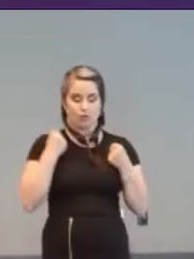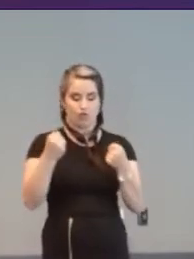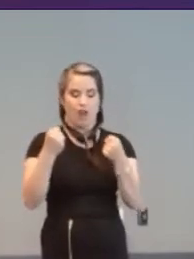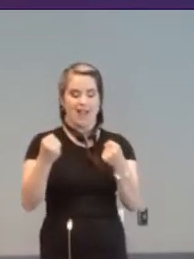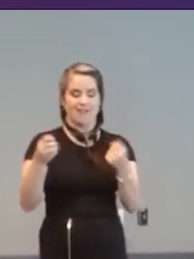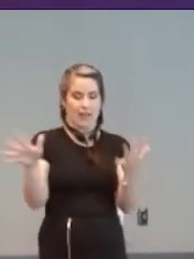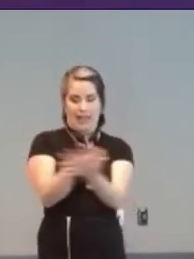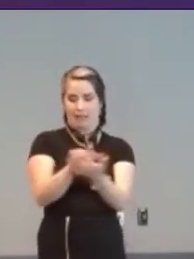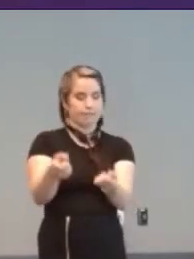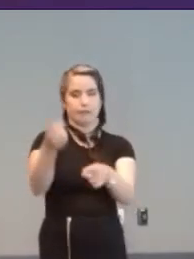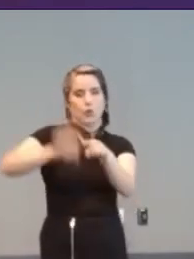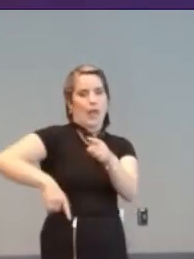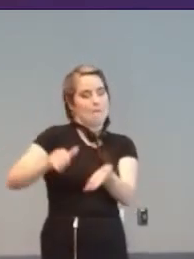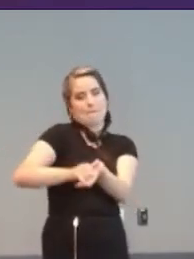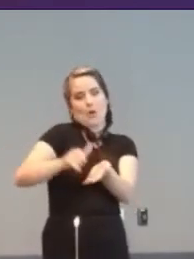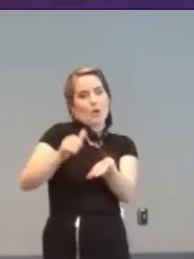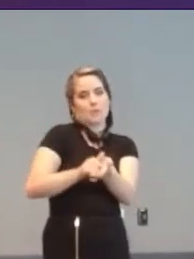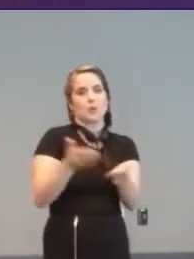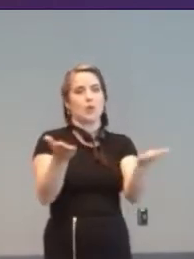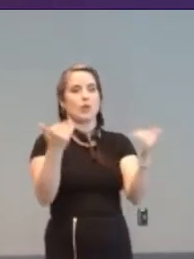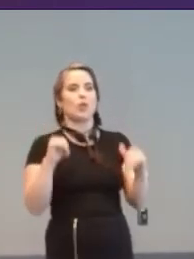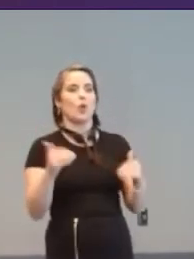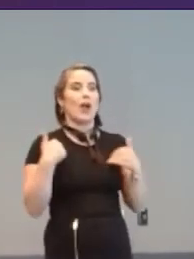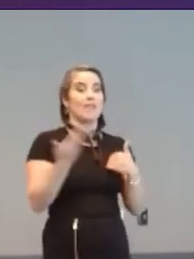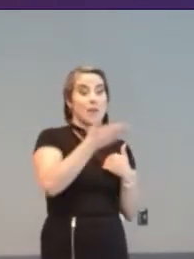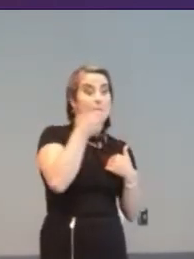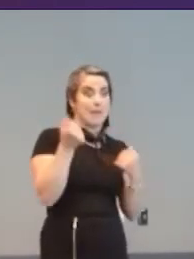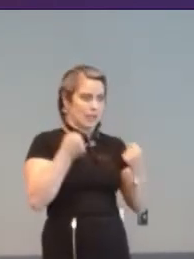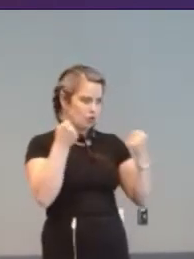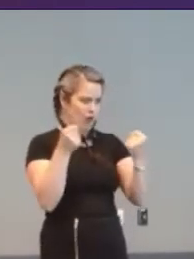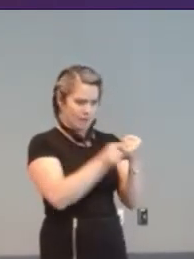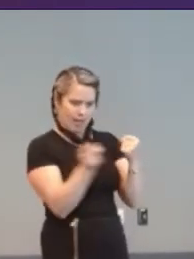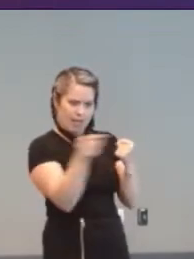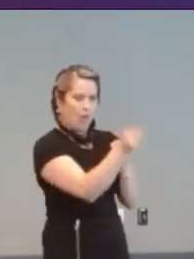automatic braking, and dotted best line indication.